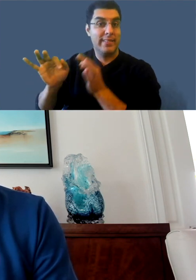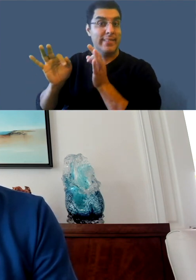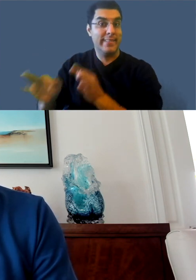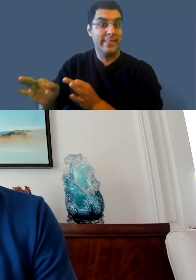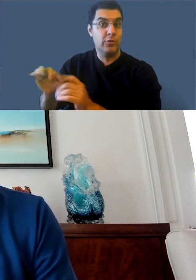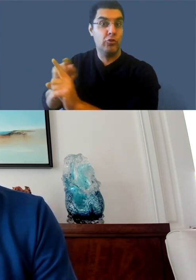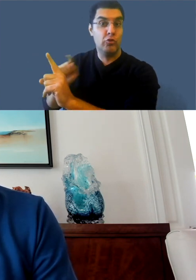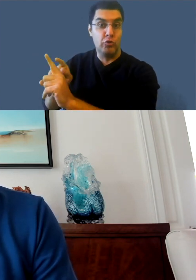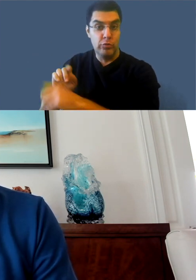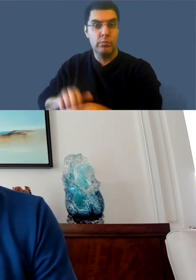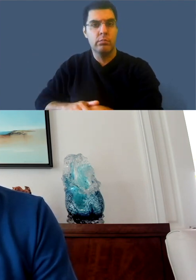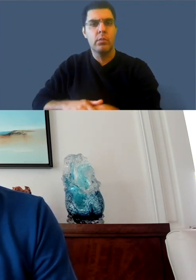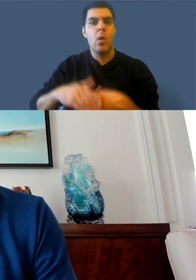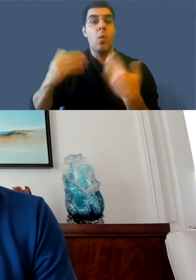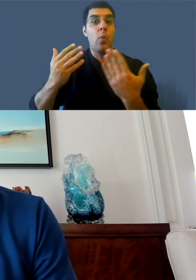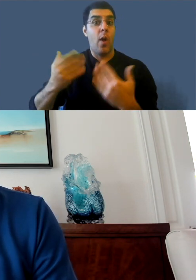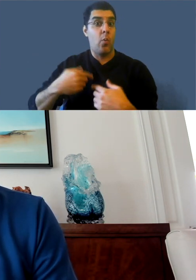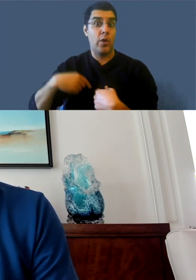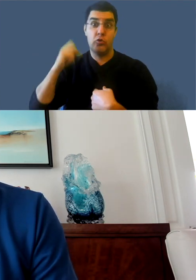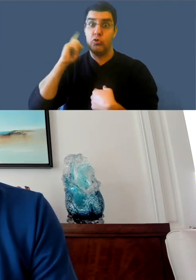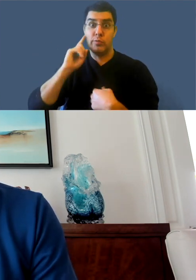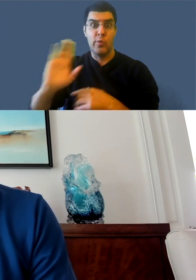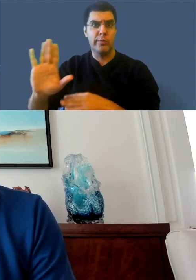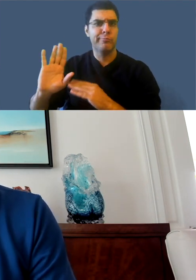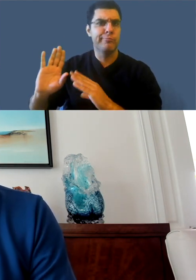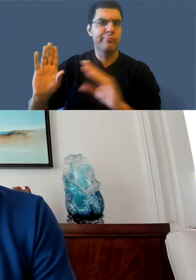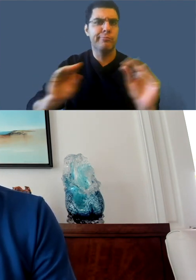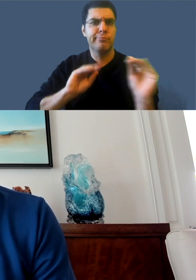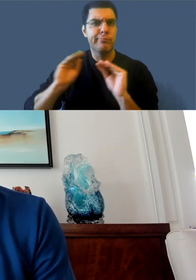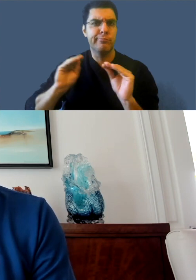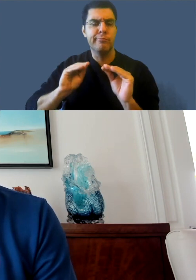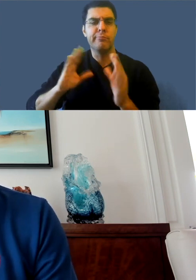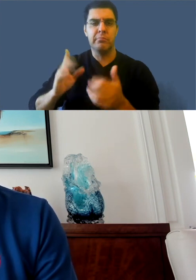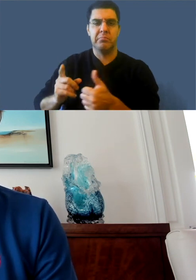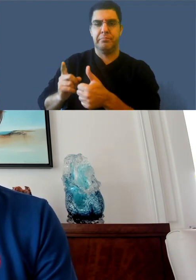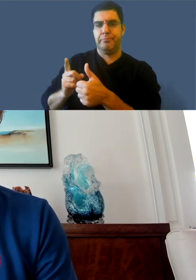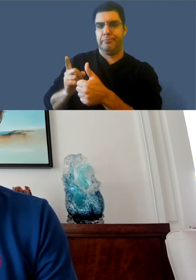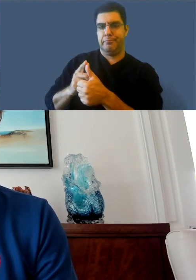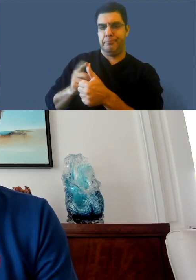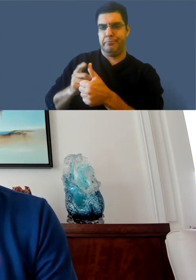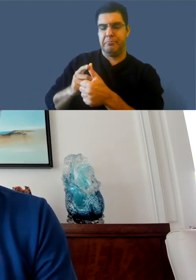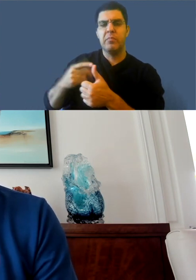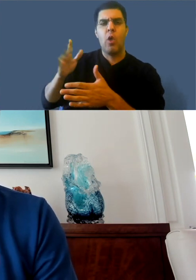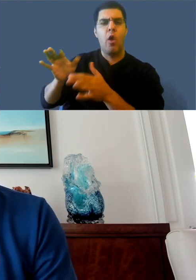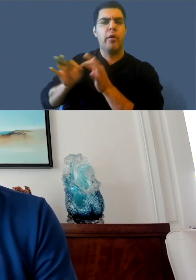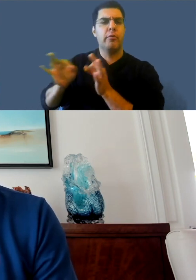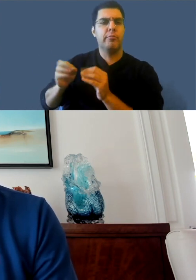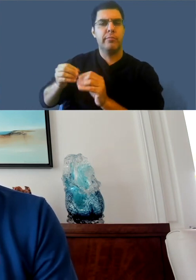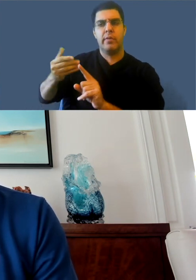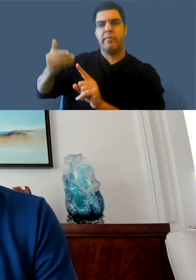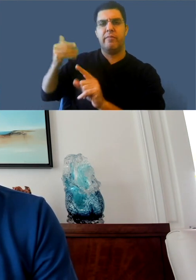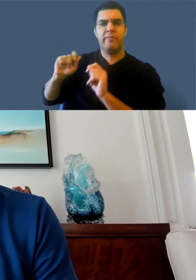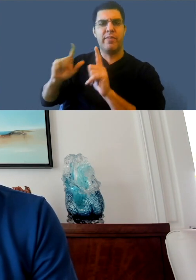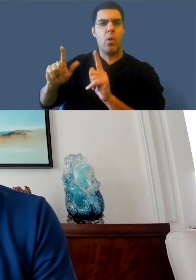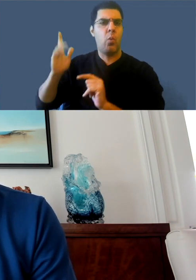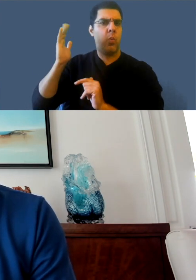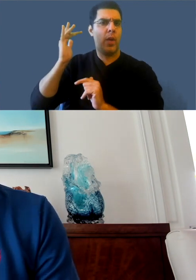since we've announced this change. For full context we have other videos that we've talked about this subject and they'll be linked in the description below.